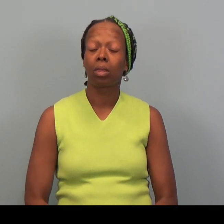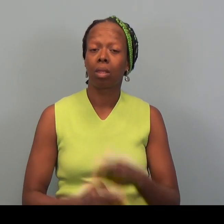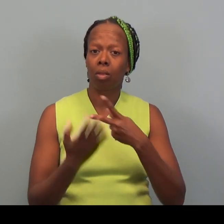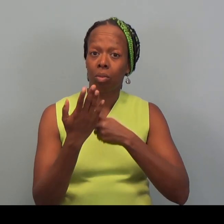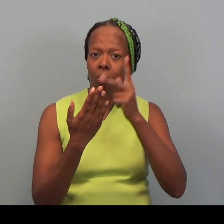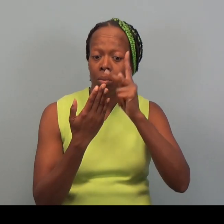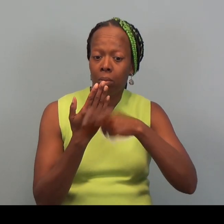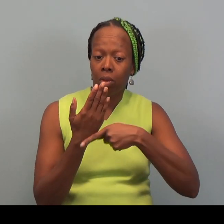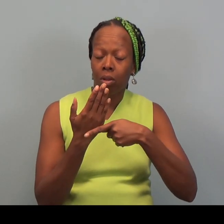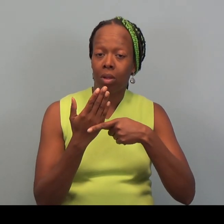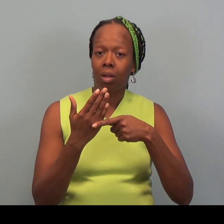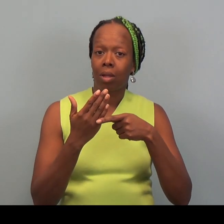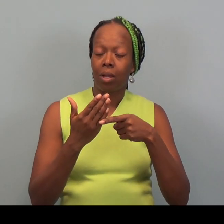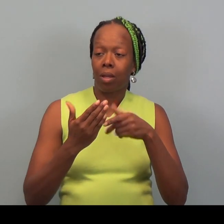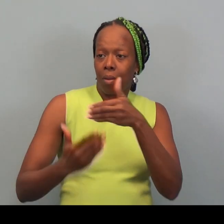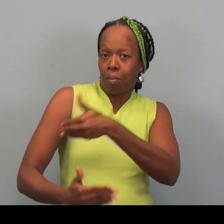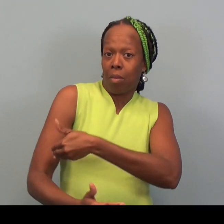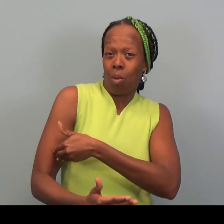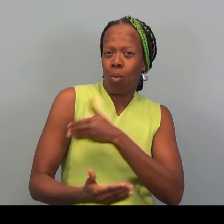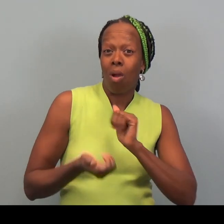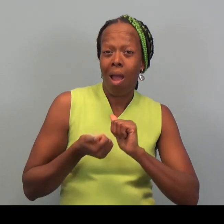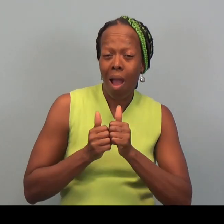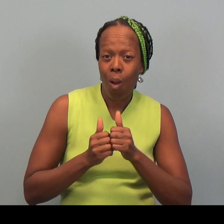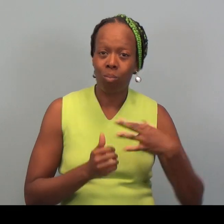The program is powered by volunteers.